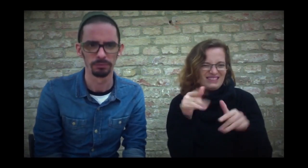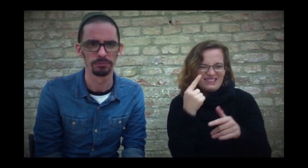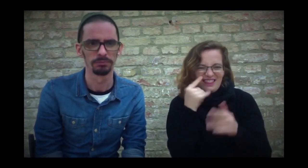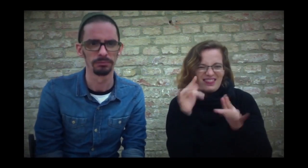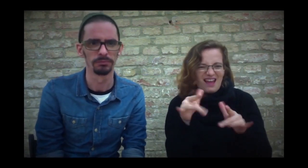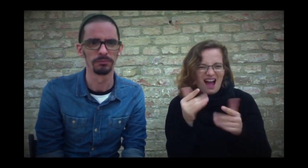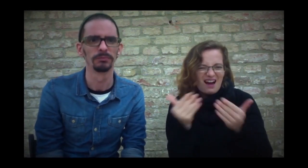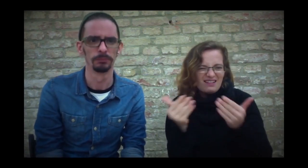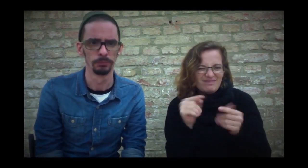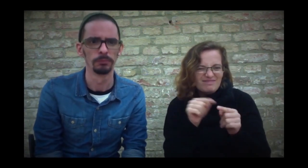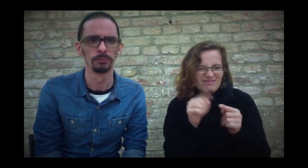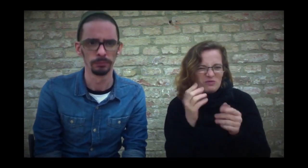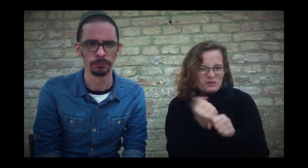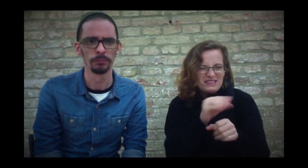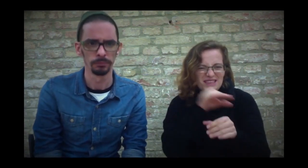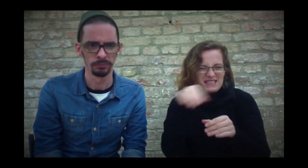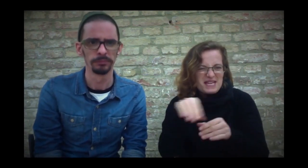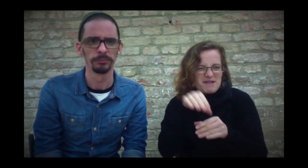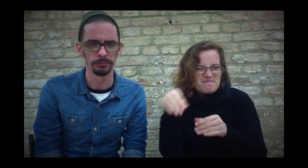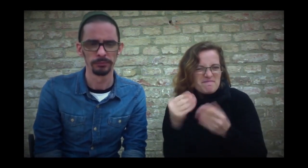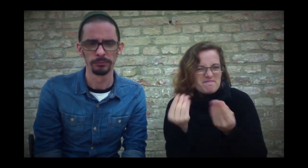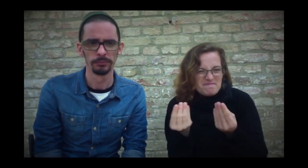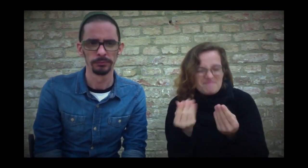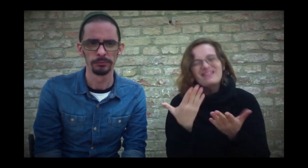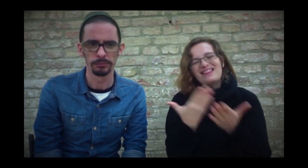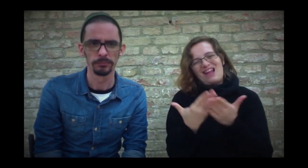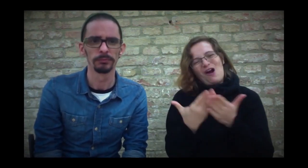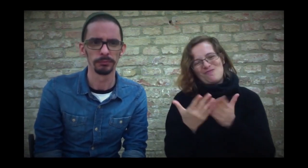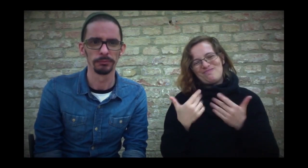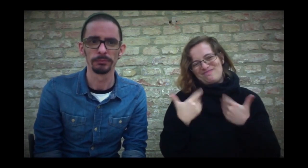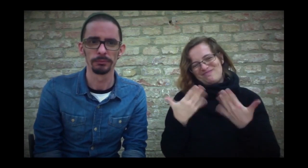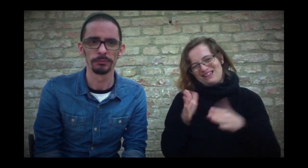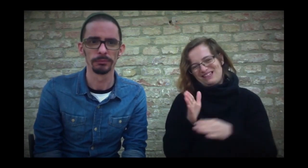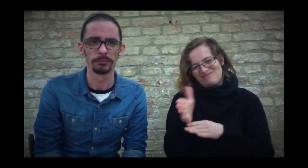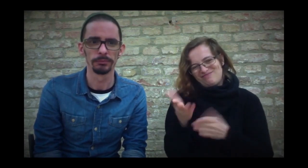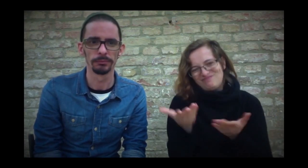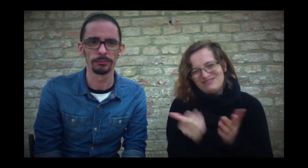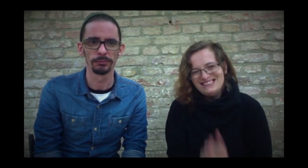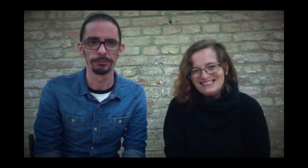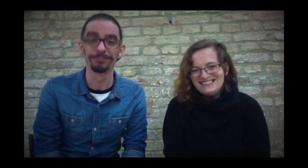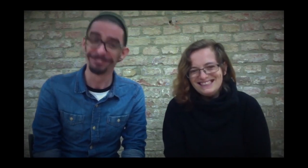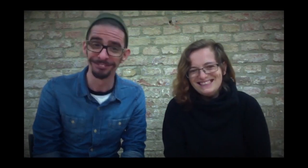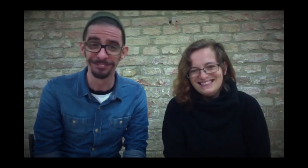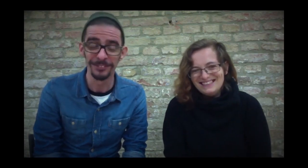I already recognize a few details, which lets the story of CHARMED going to different stories.